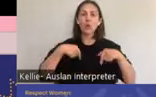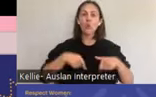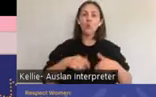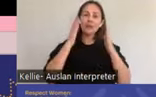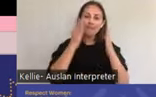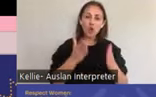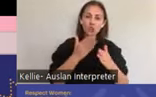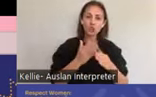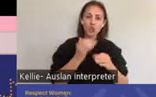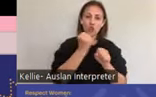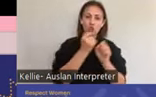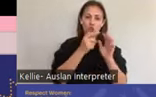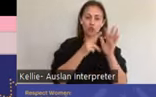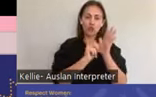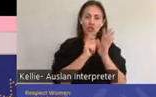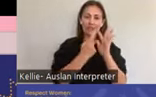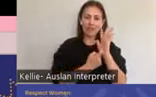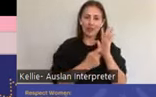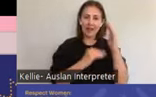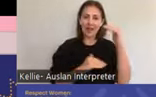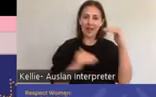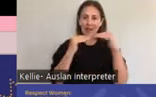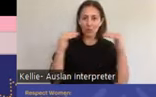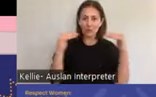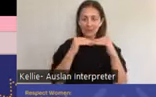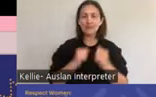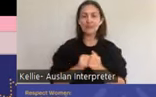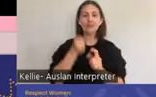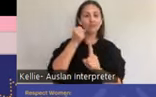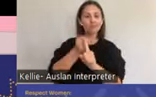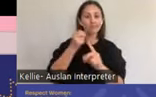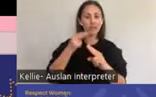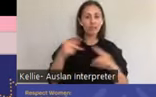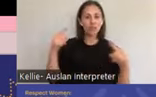which involves leading cultural and structural change, improving sexual and reproductive health,